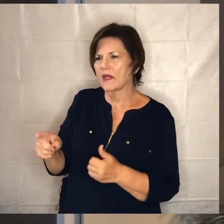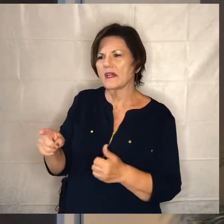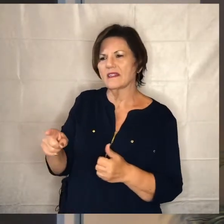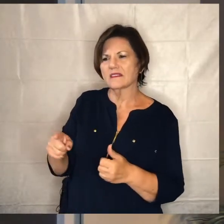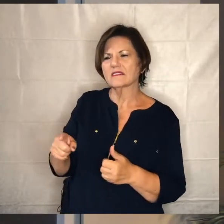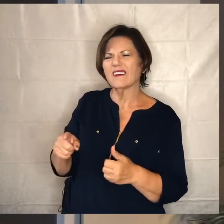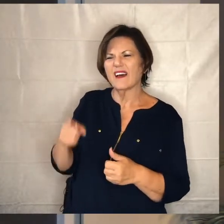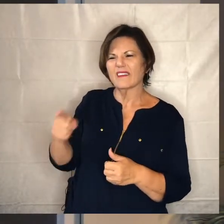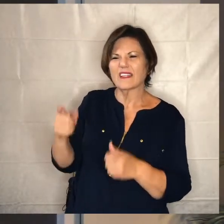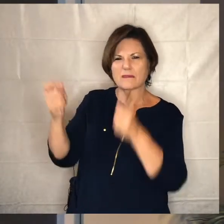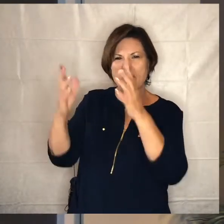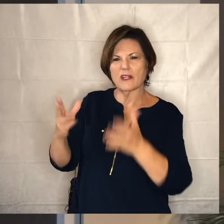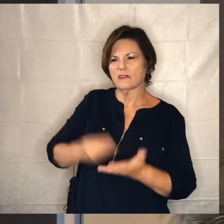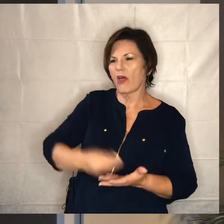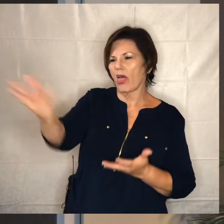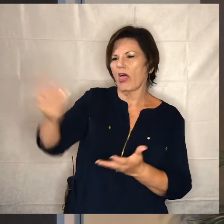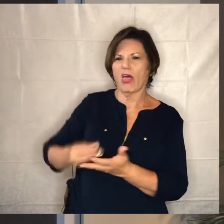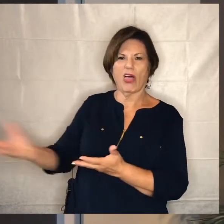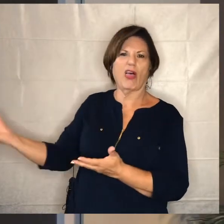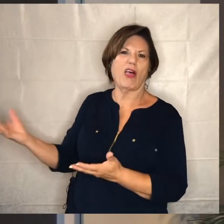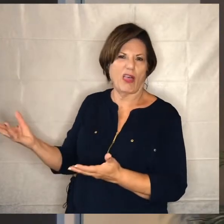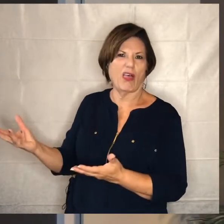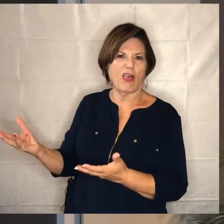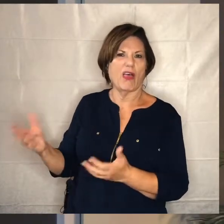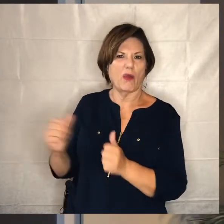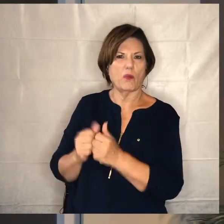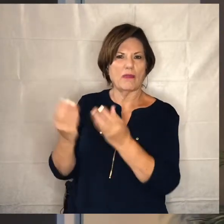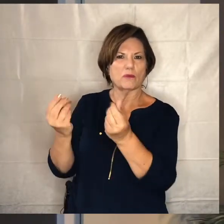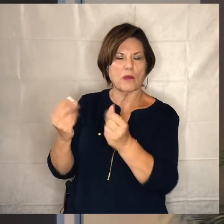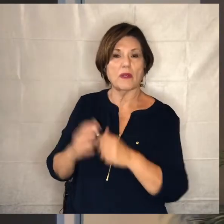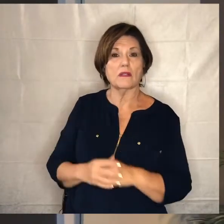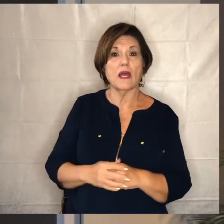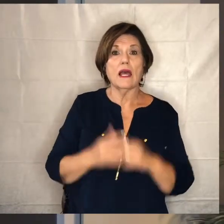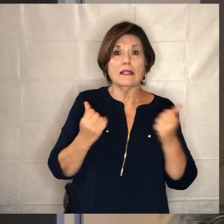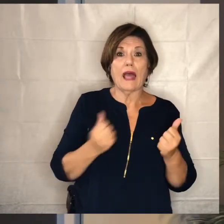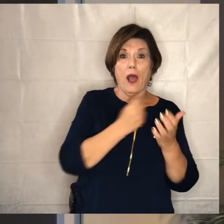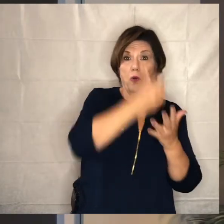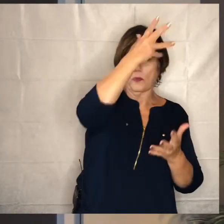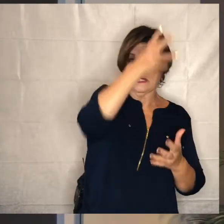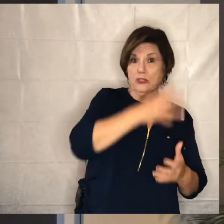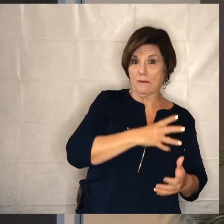and now the rich man and this is the guy at the top wants his manager